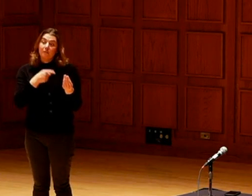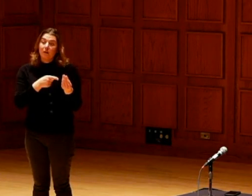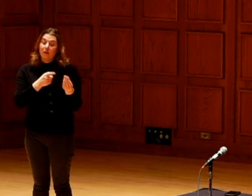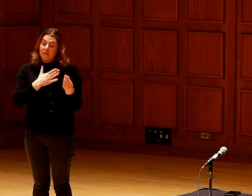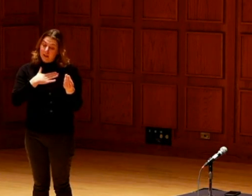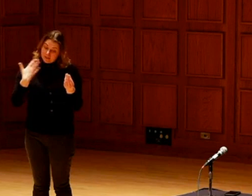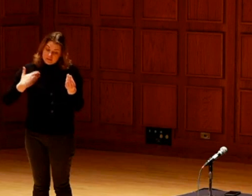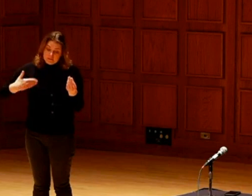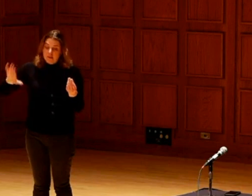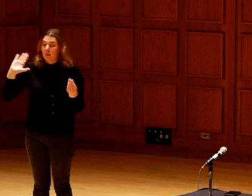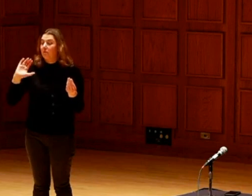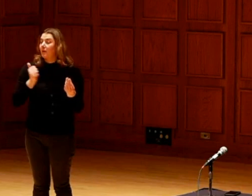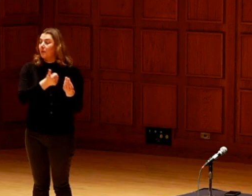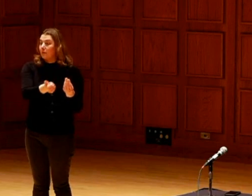How I understand it is they are living beings.